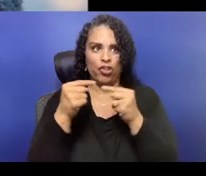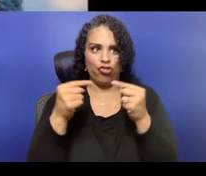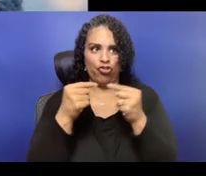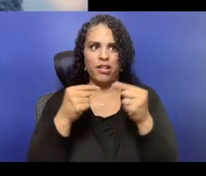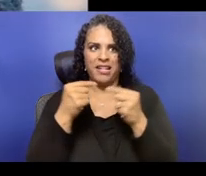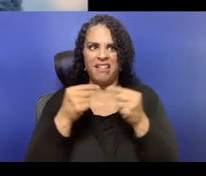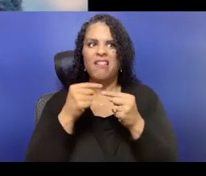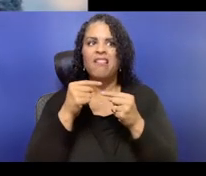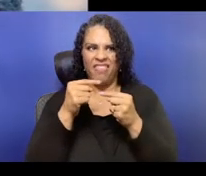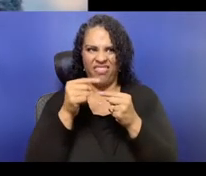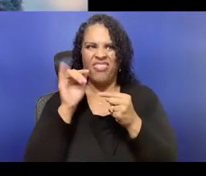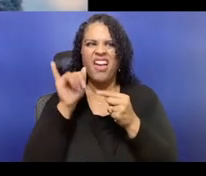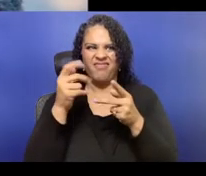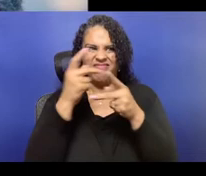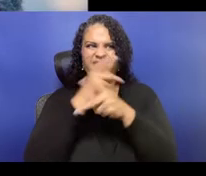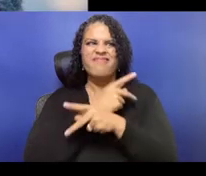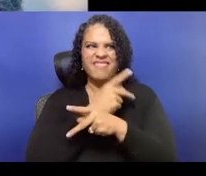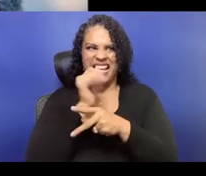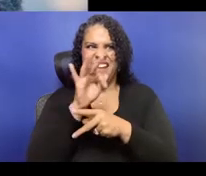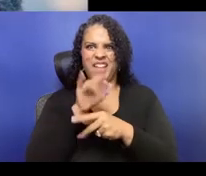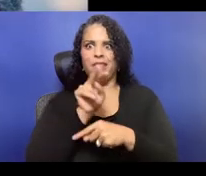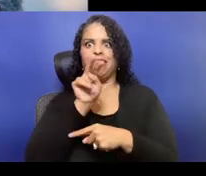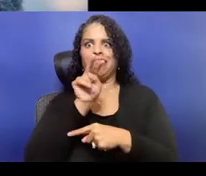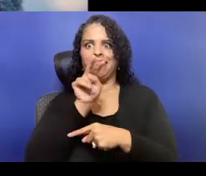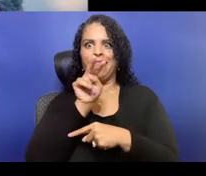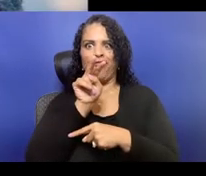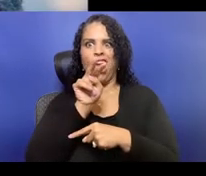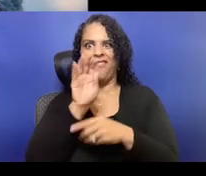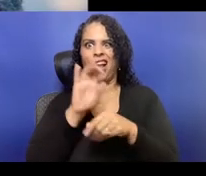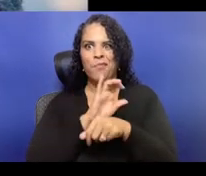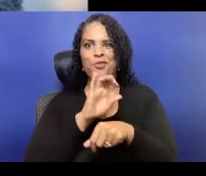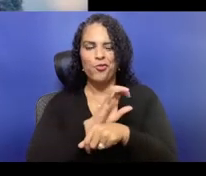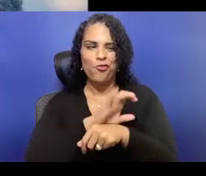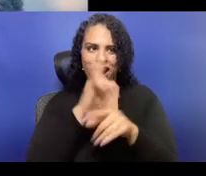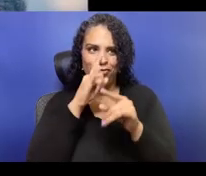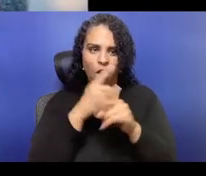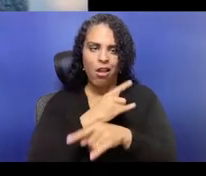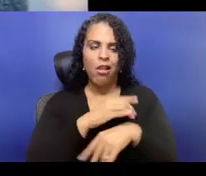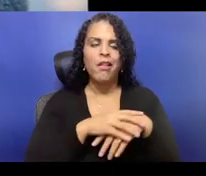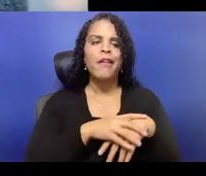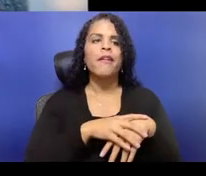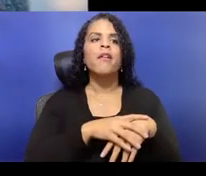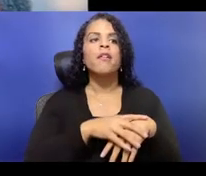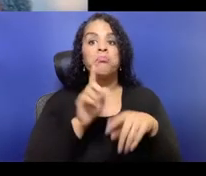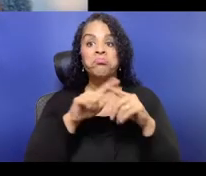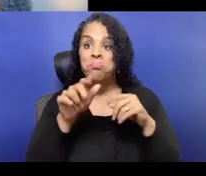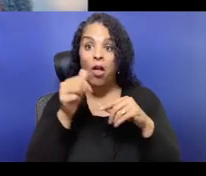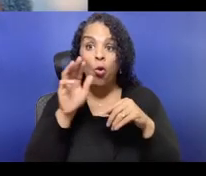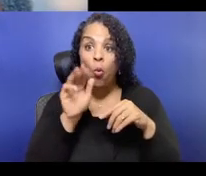and if you need ASL support for the breakout groups, please privately message Annalisa